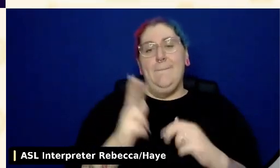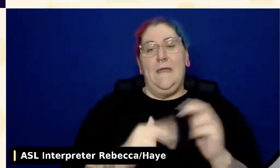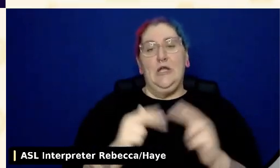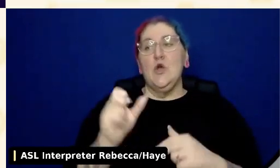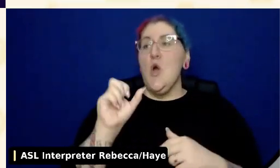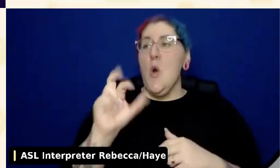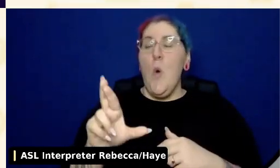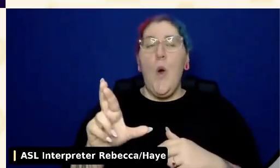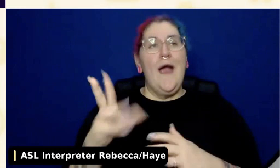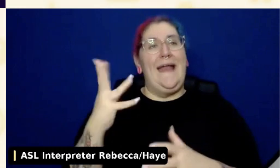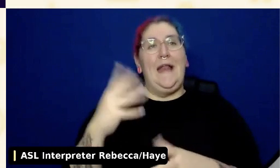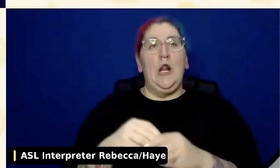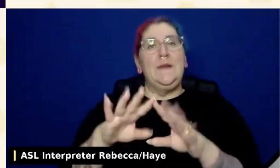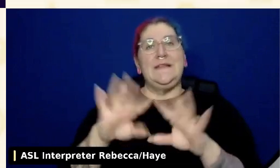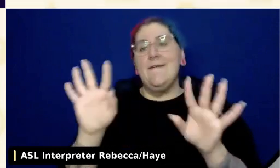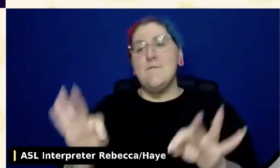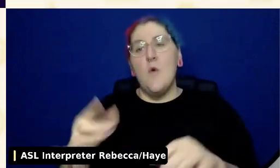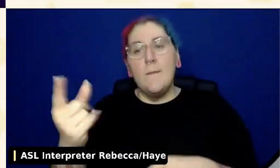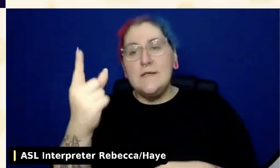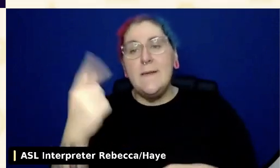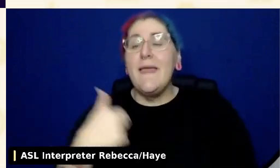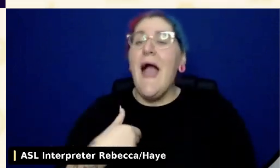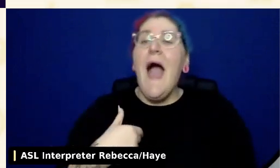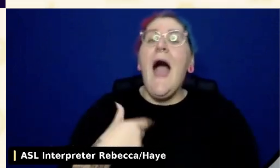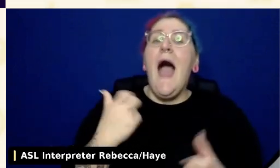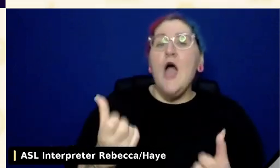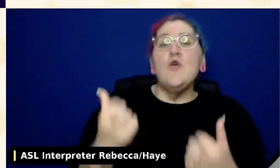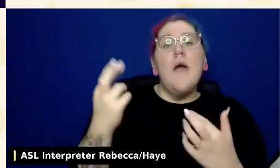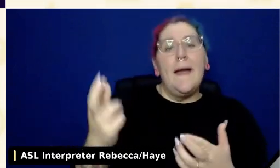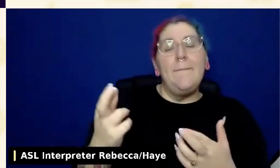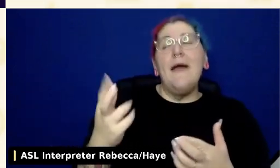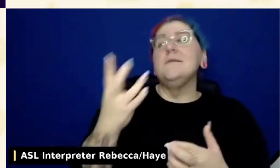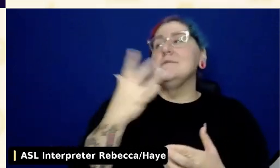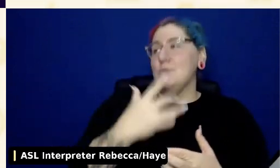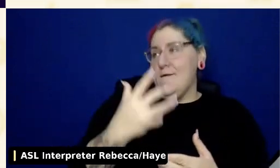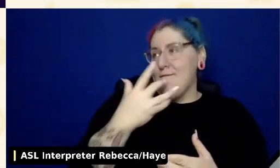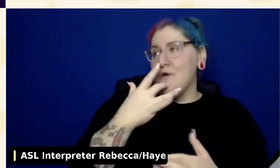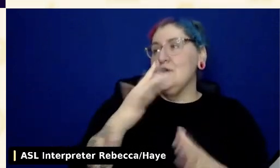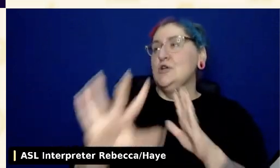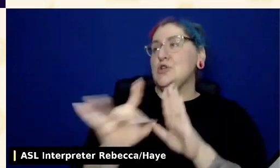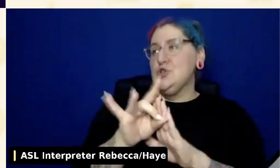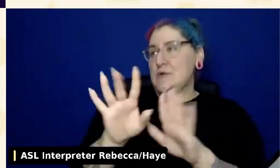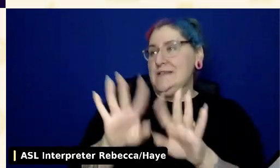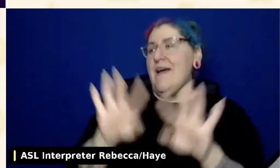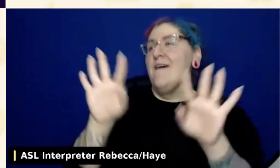I would always recommend that someone go choose a form plug-in, and use a form plug-in, instead of allowing their theme